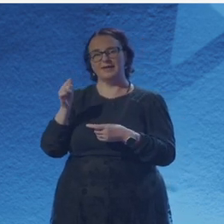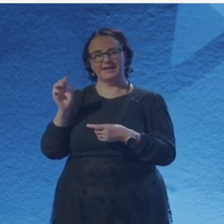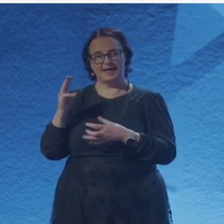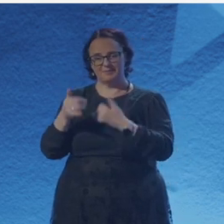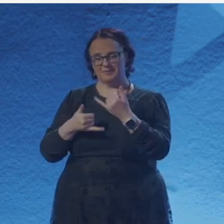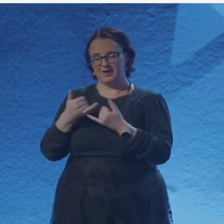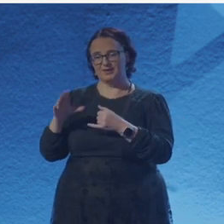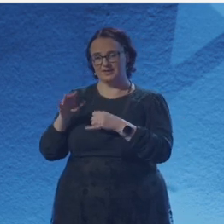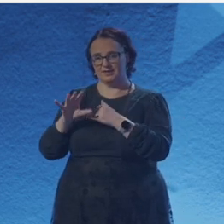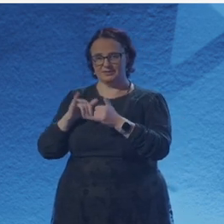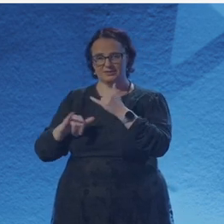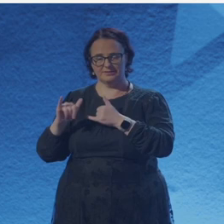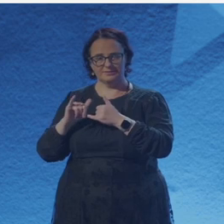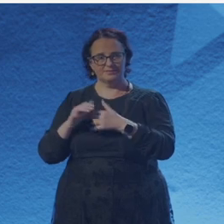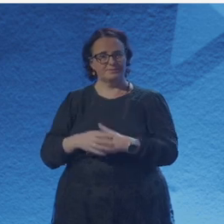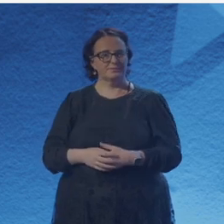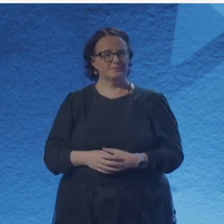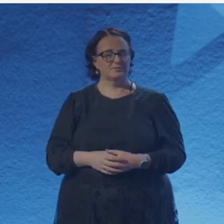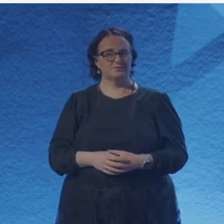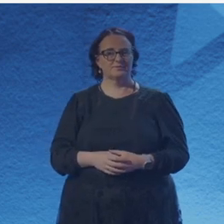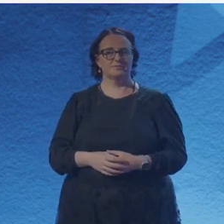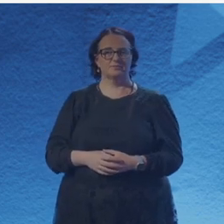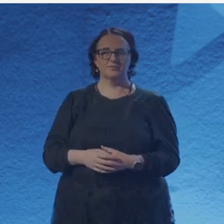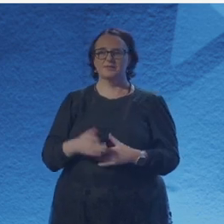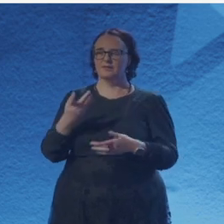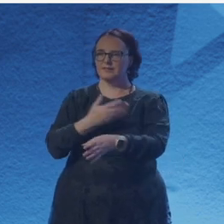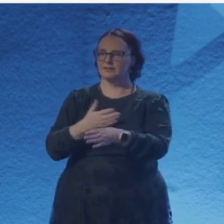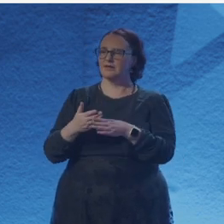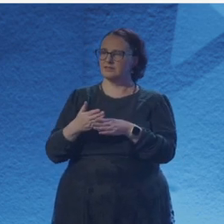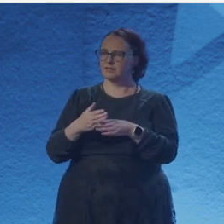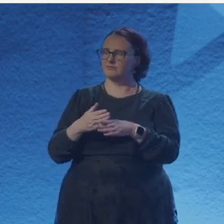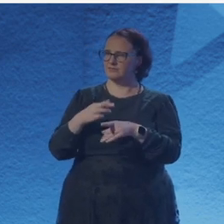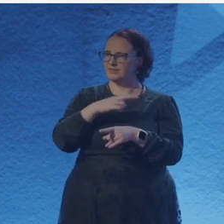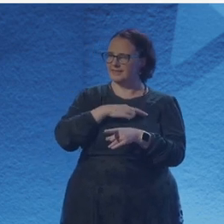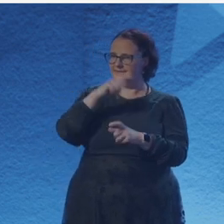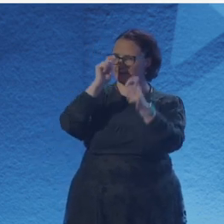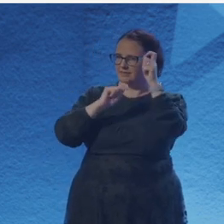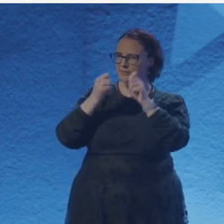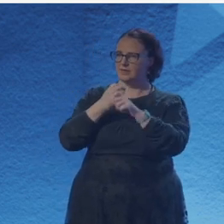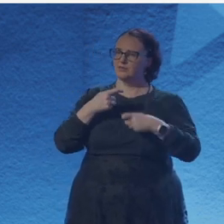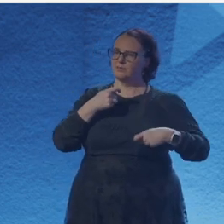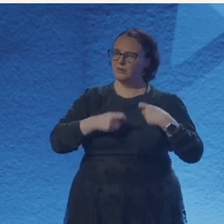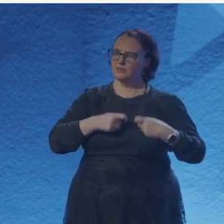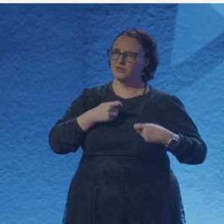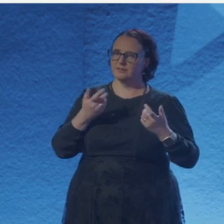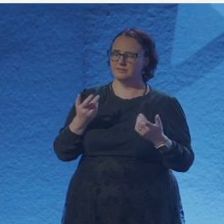my thinking about how poetry can be a really beautiful outlet. At the same time, because I was trying to drop out of engineering,